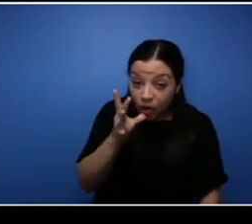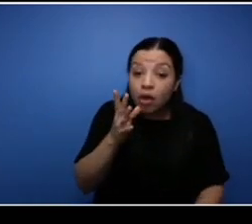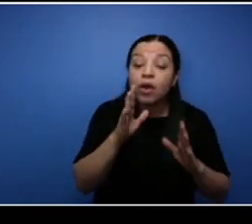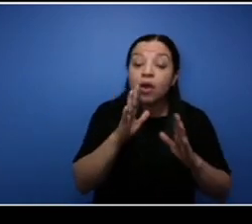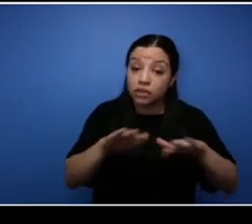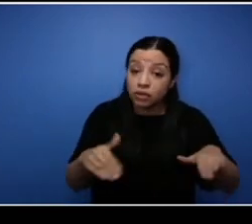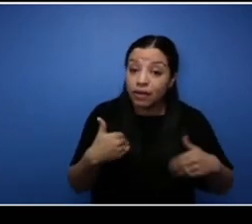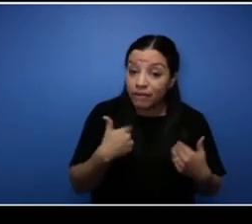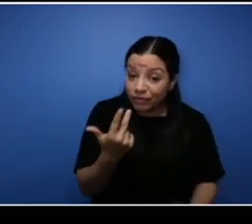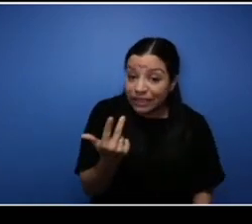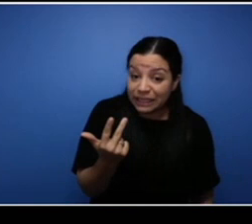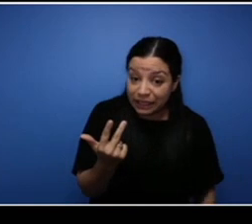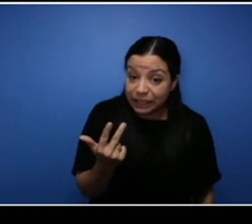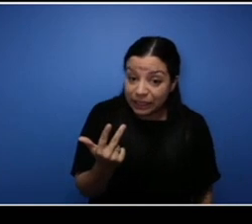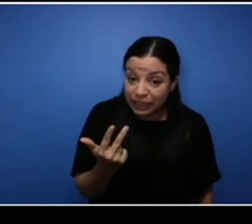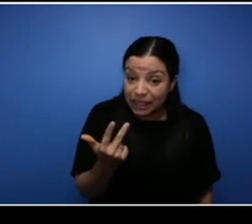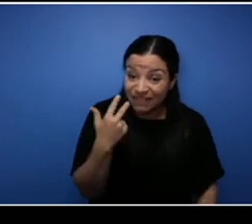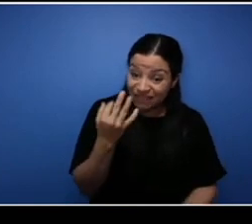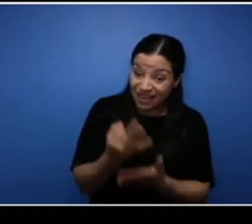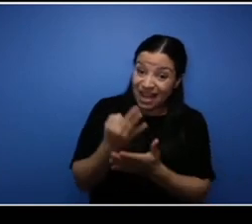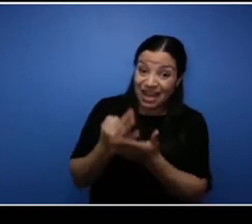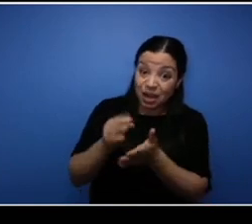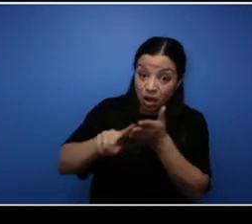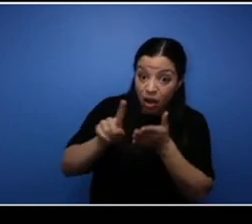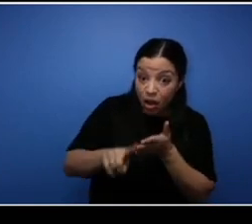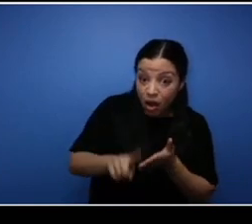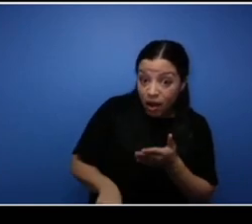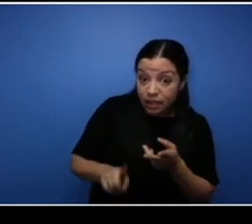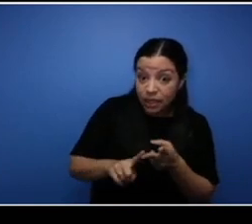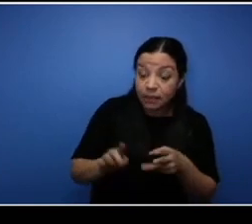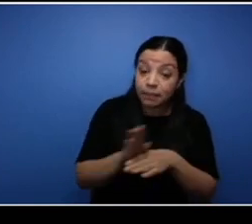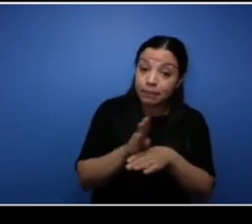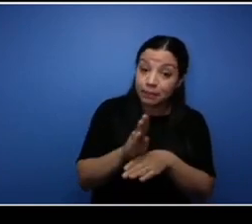financially audited and you don't have an incorporated business and you are a sole proprietor,